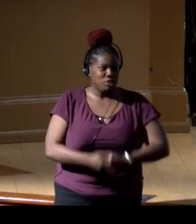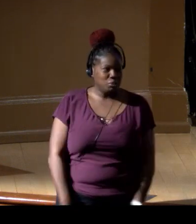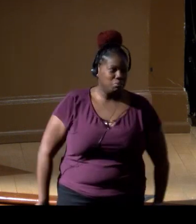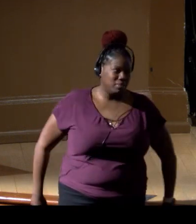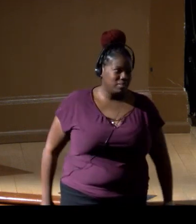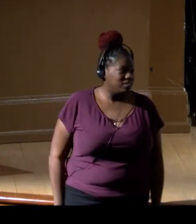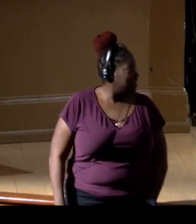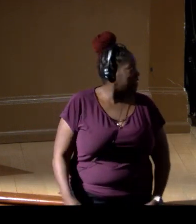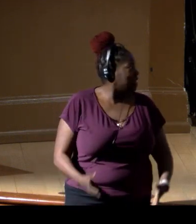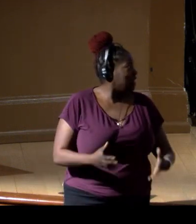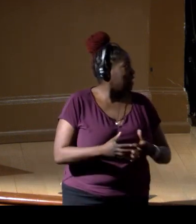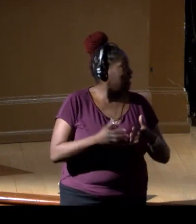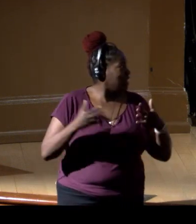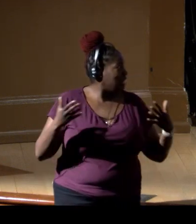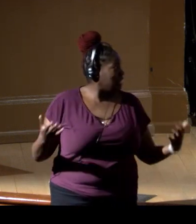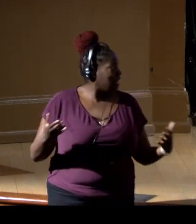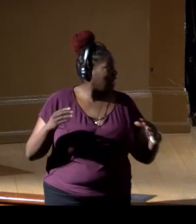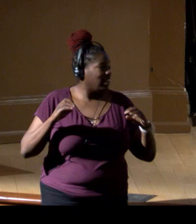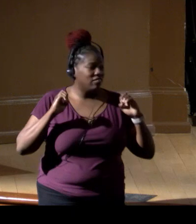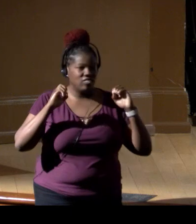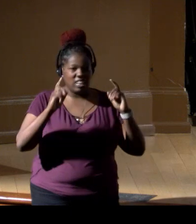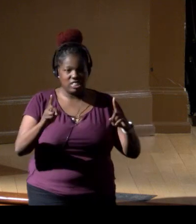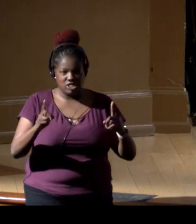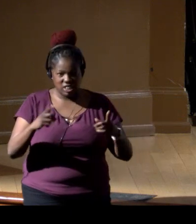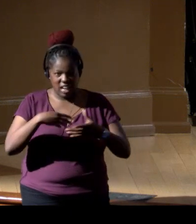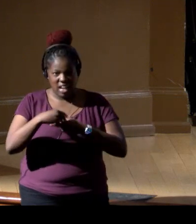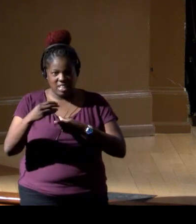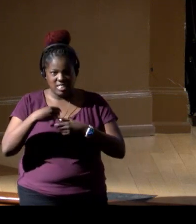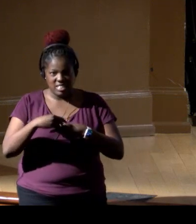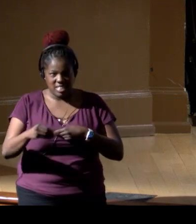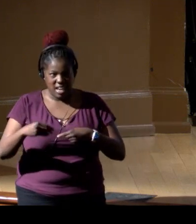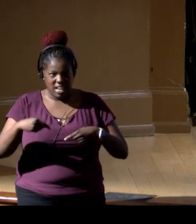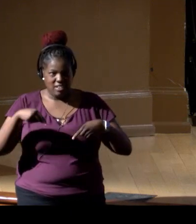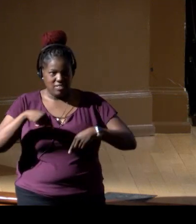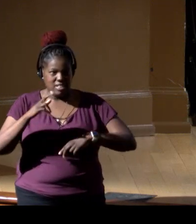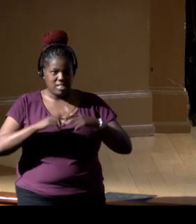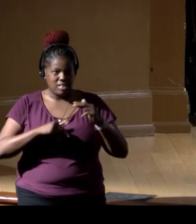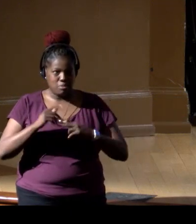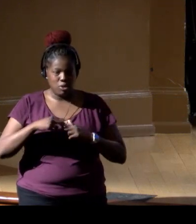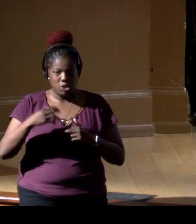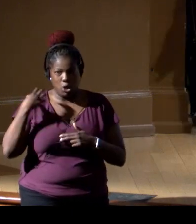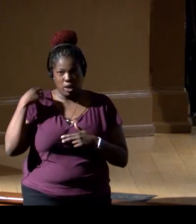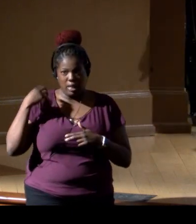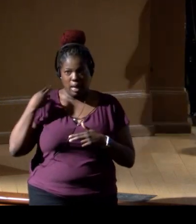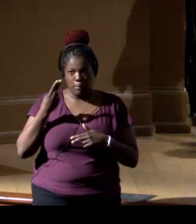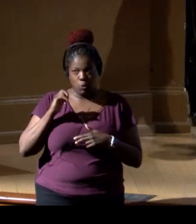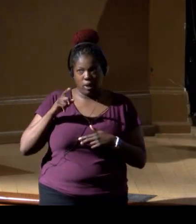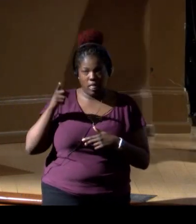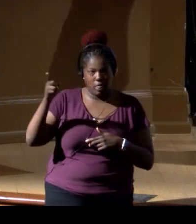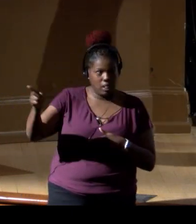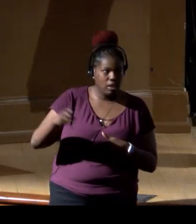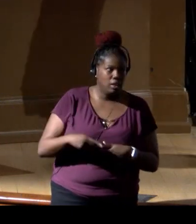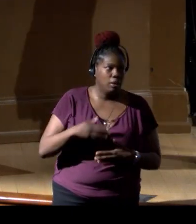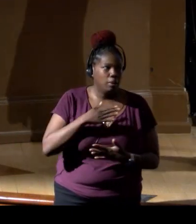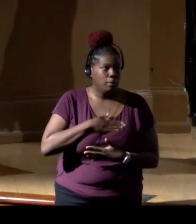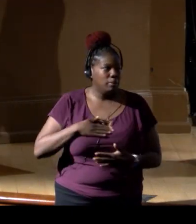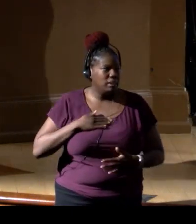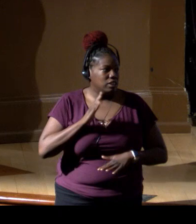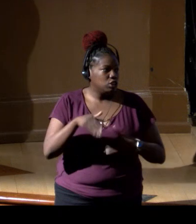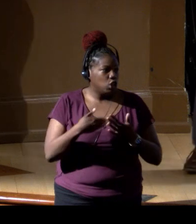And a lot of education outside these halls down on Capitol Hill. And so, please all of you engage